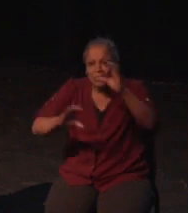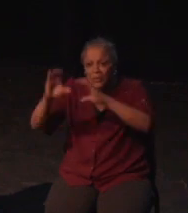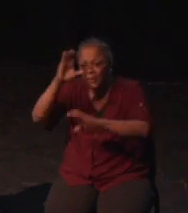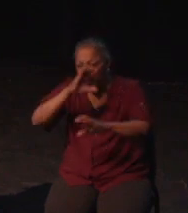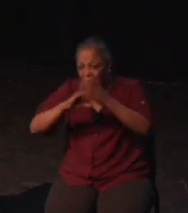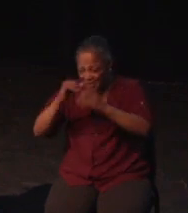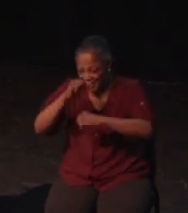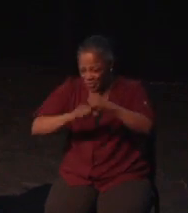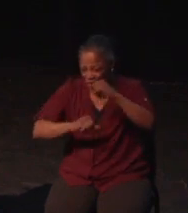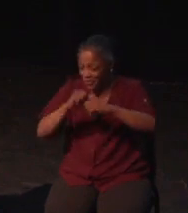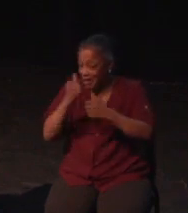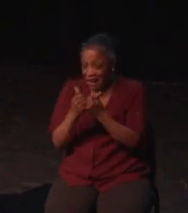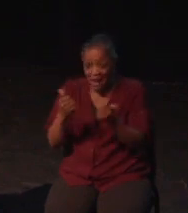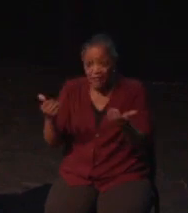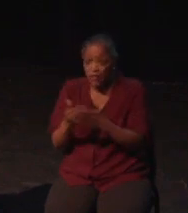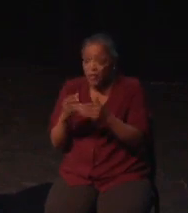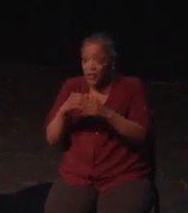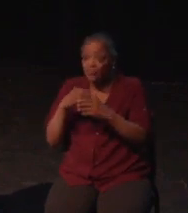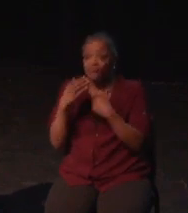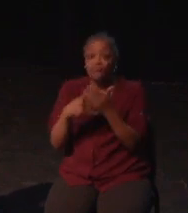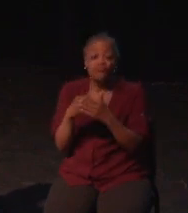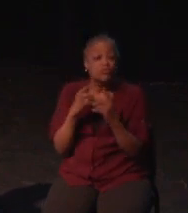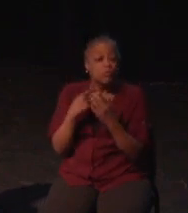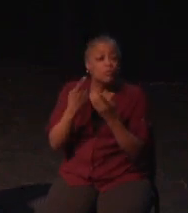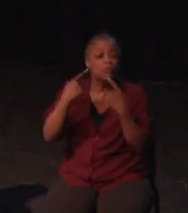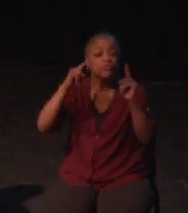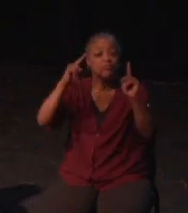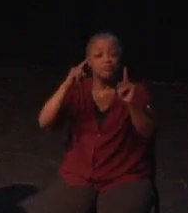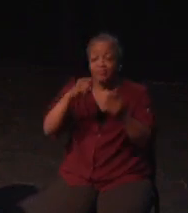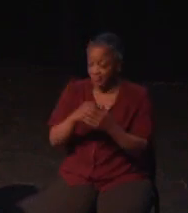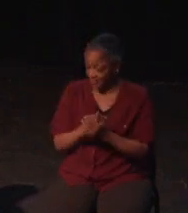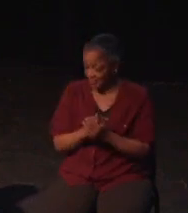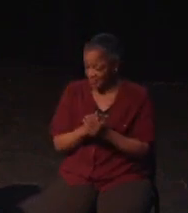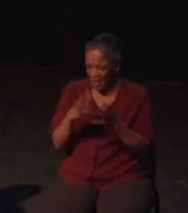The ability for me to independently control audio channels in a game goes a